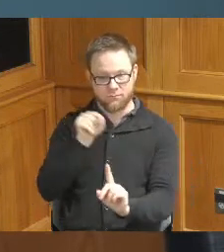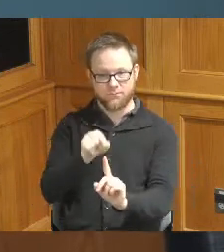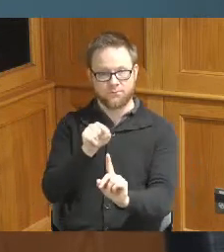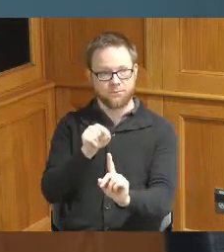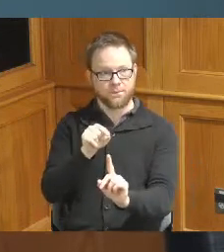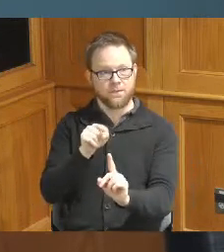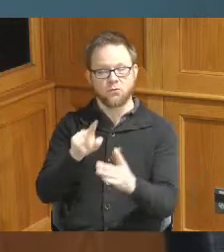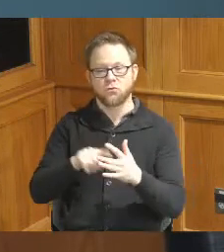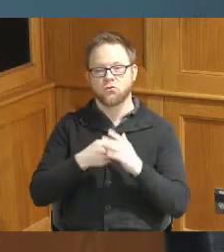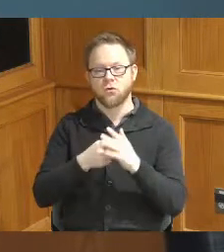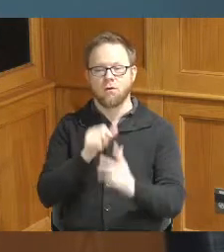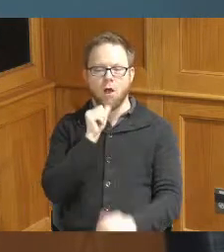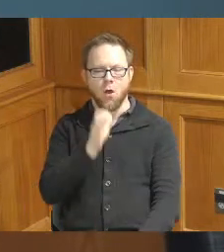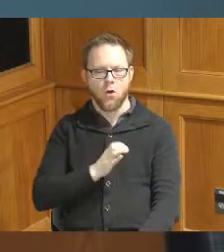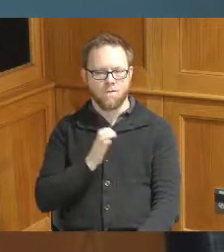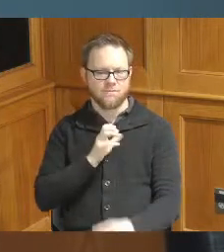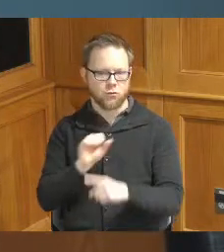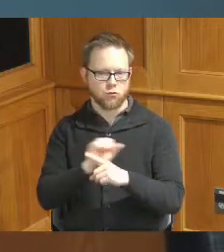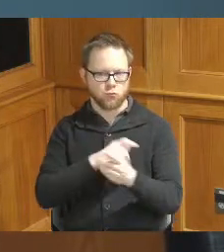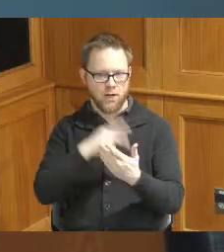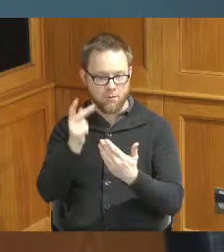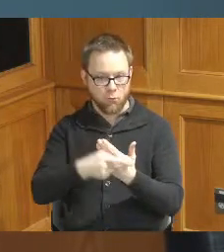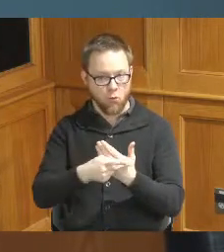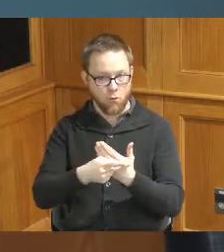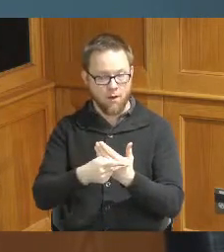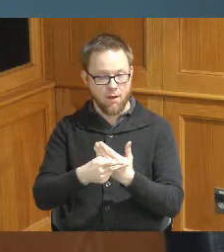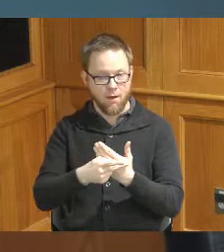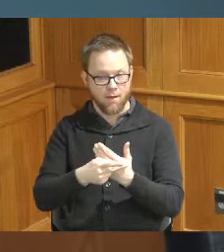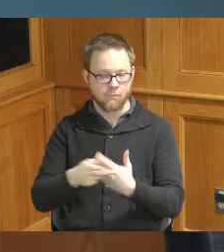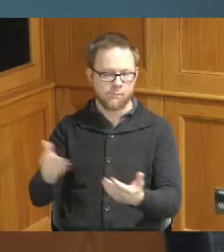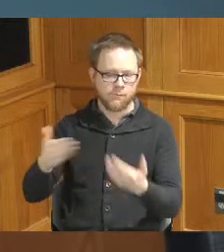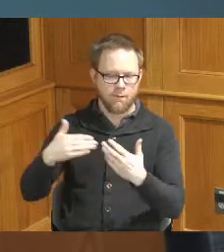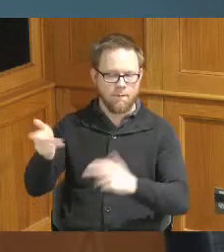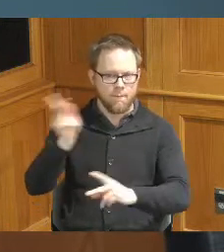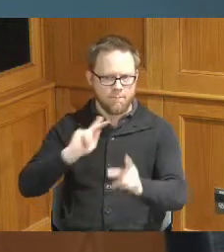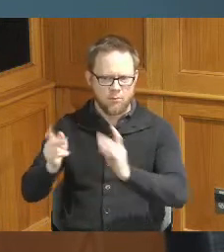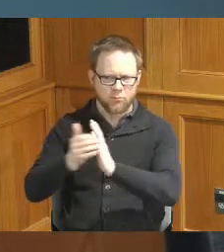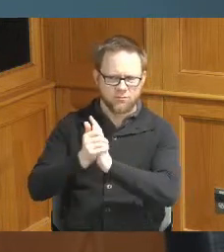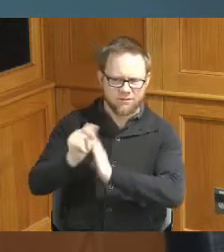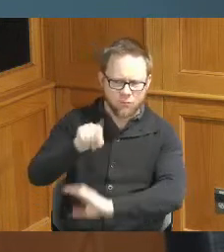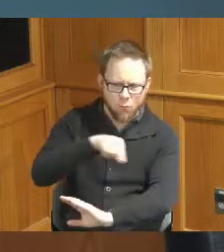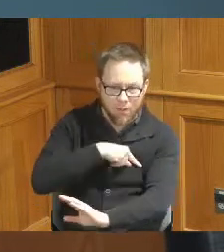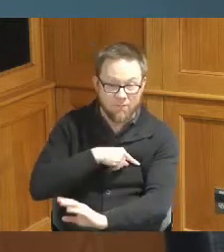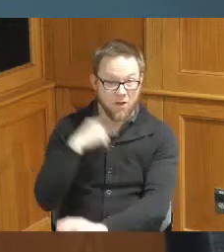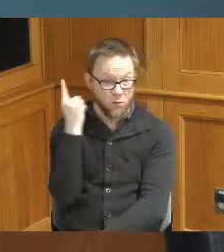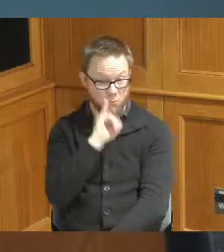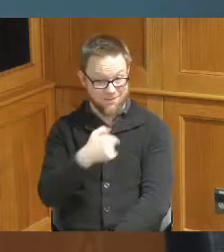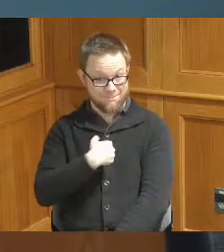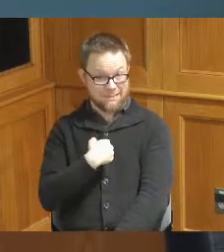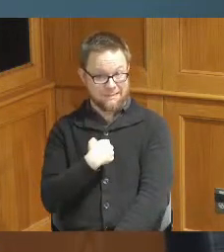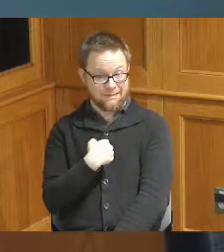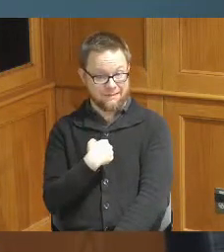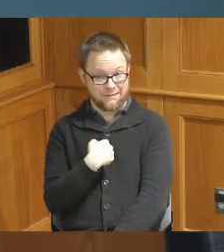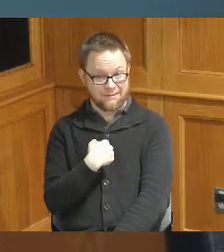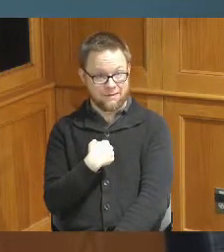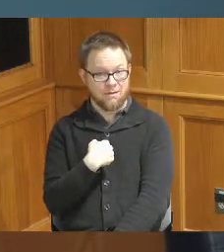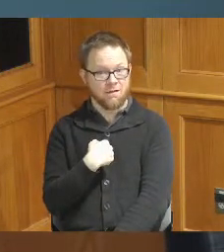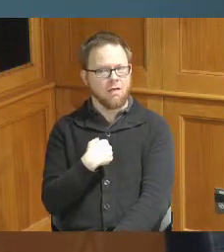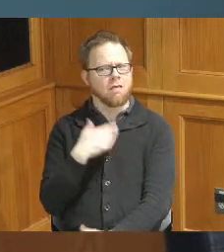unofficial training program for people who have the talent that look like me who may leave and